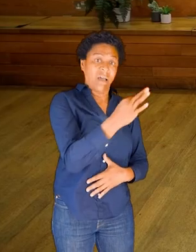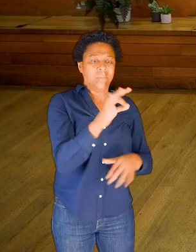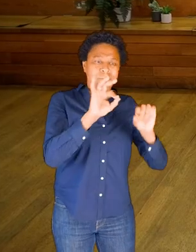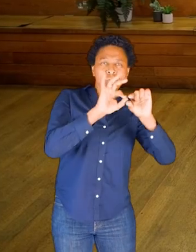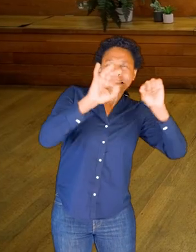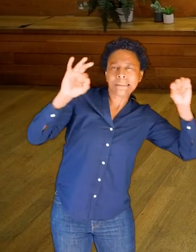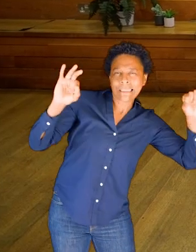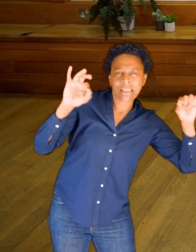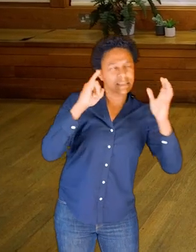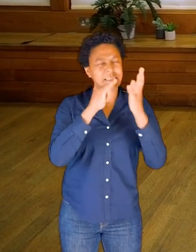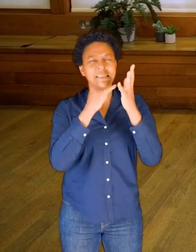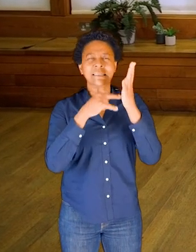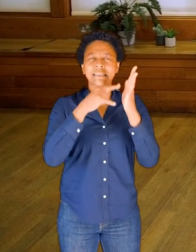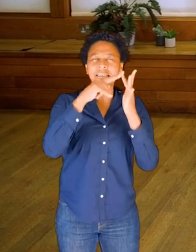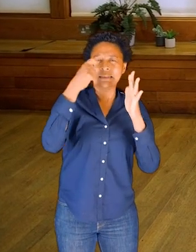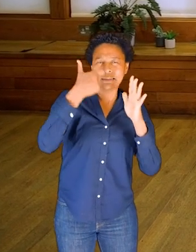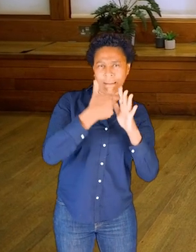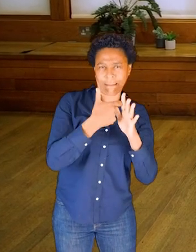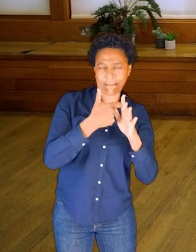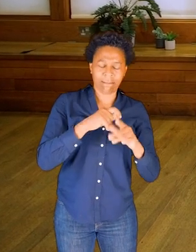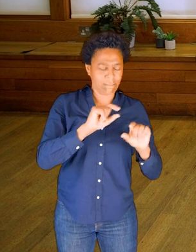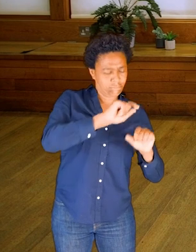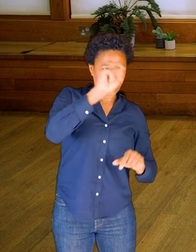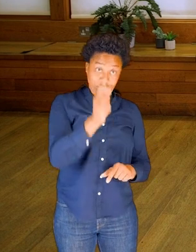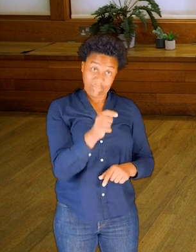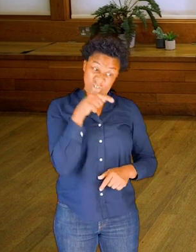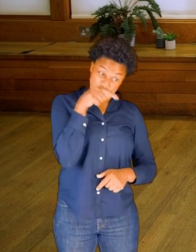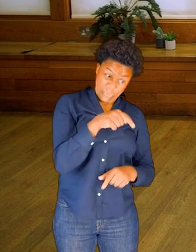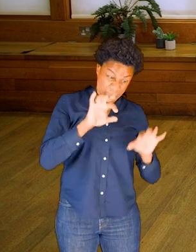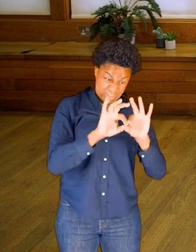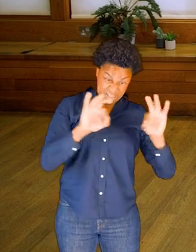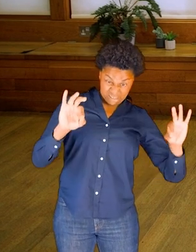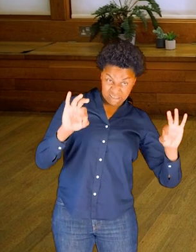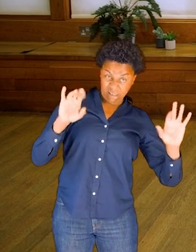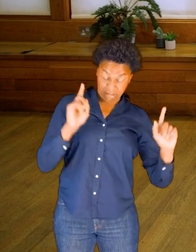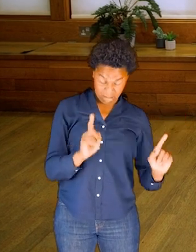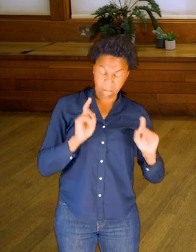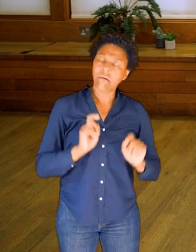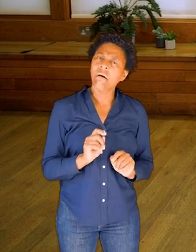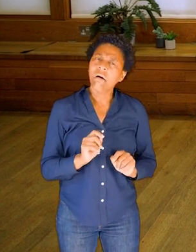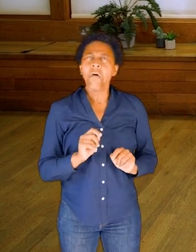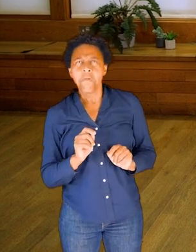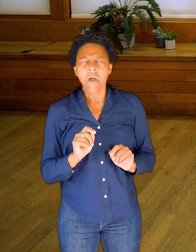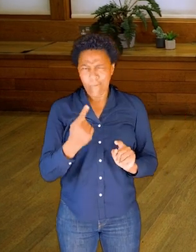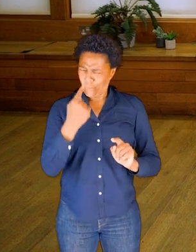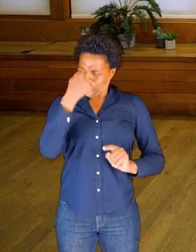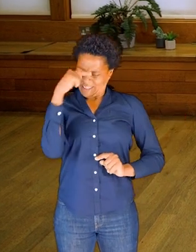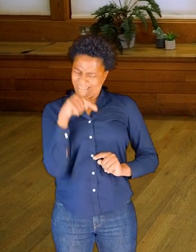So we are going to take our stick-- and this stick is in some ways